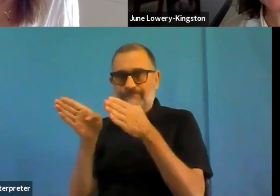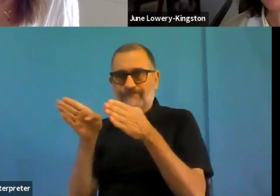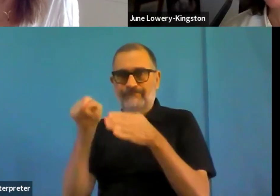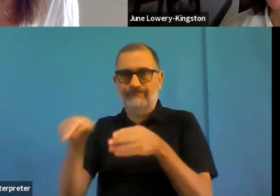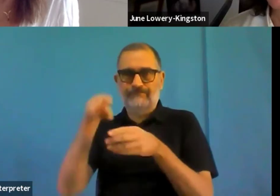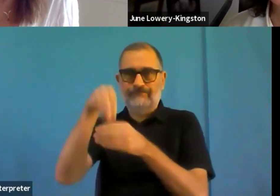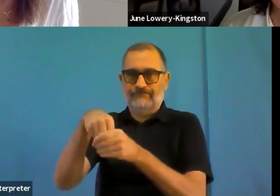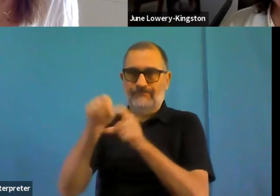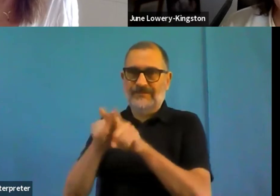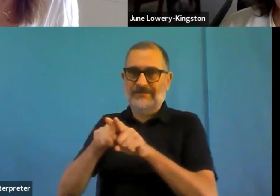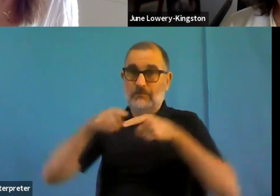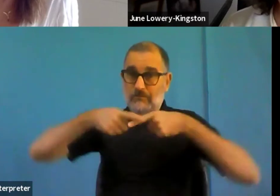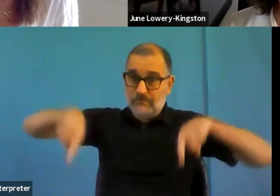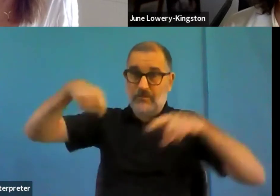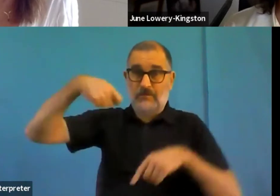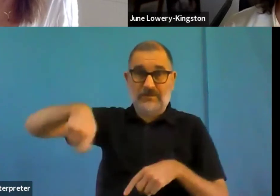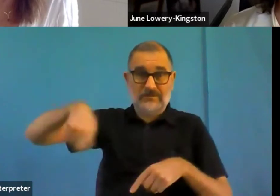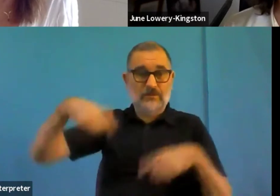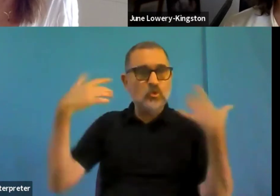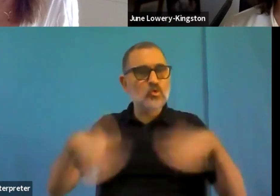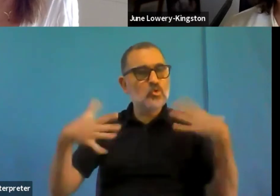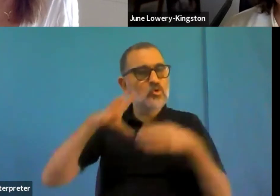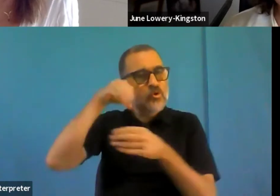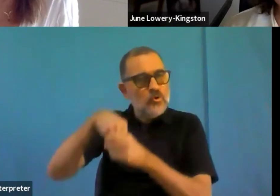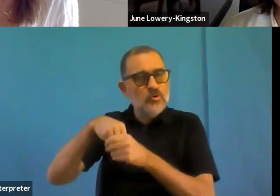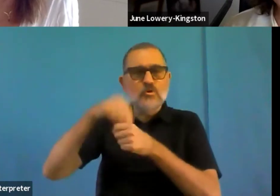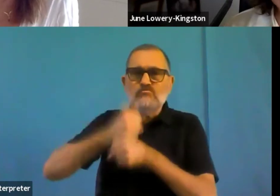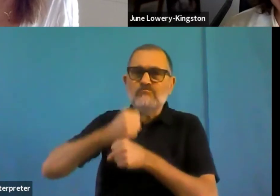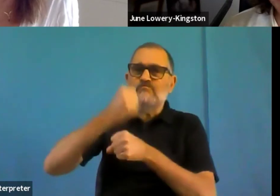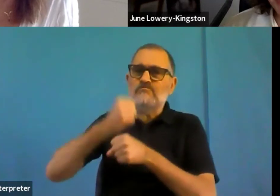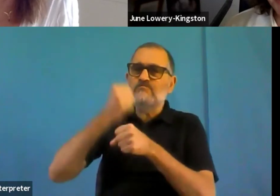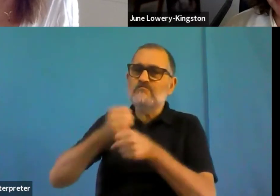Now, I don't expect everyone listening saw the president giving her State of the Union